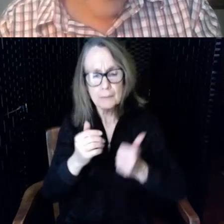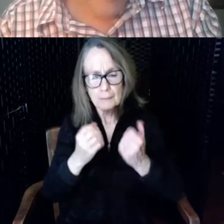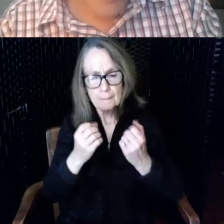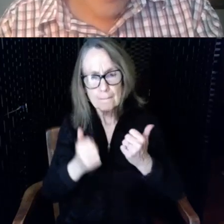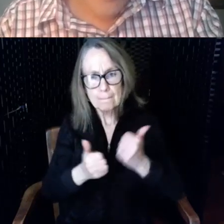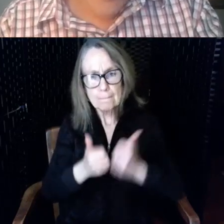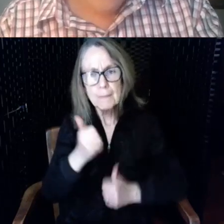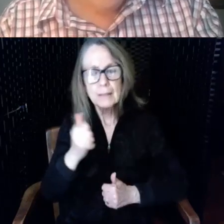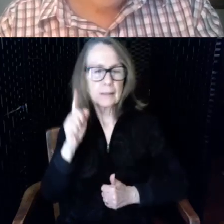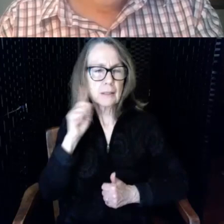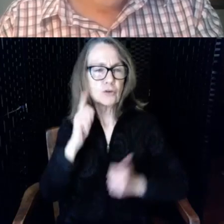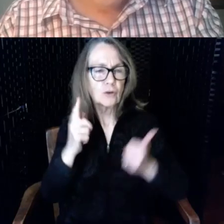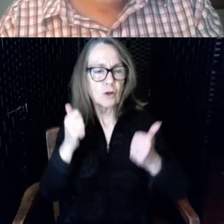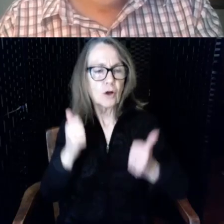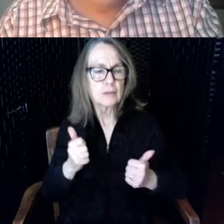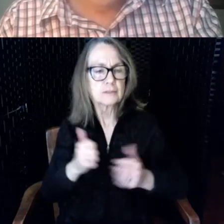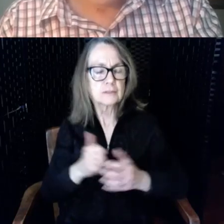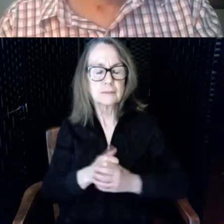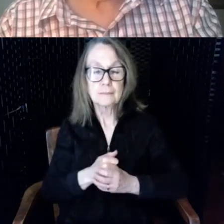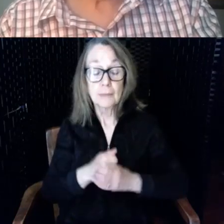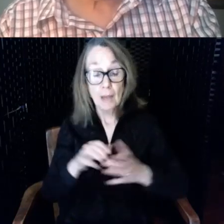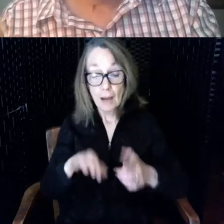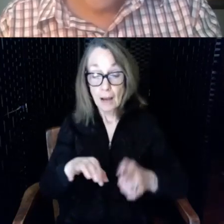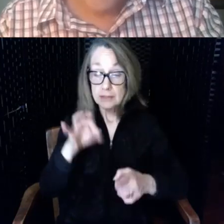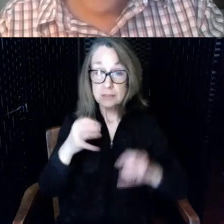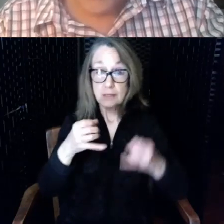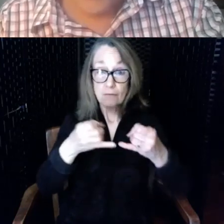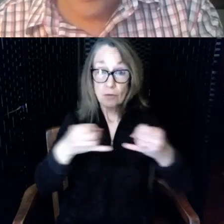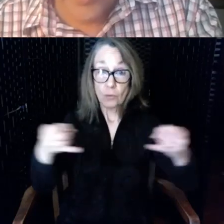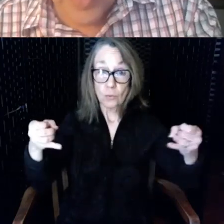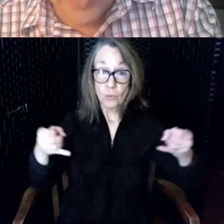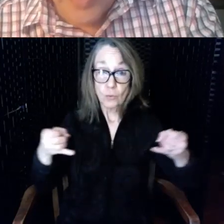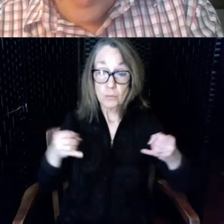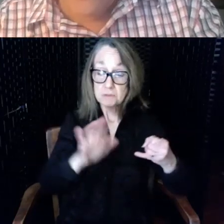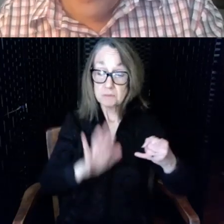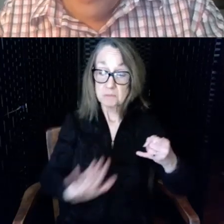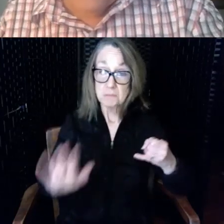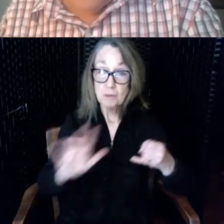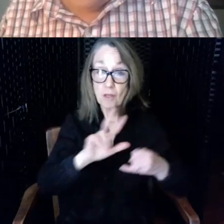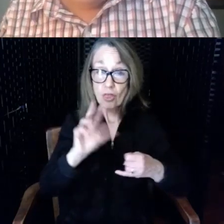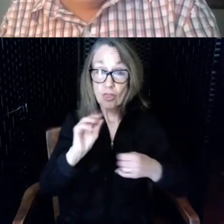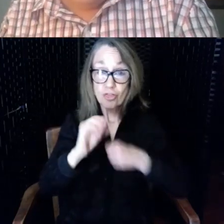I discovered hearing loops about 30 years ago and found that I could easily